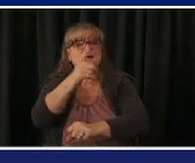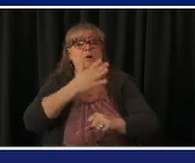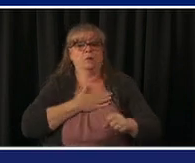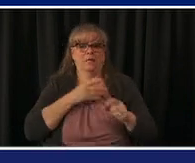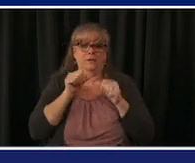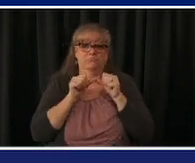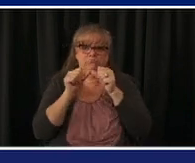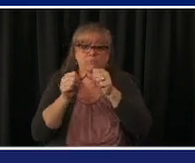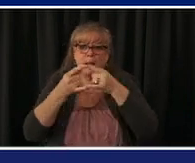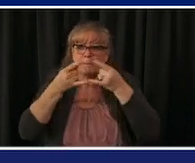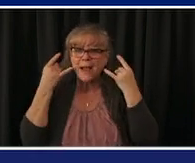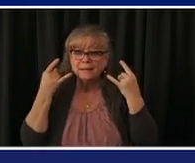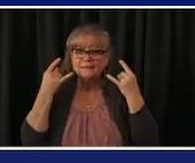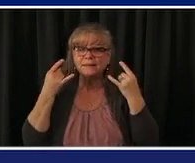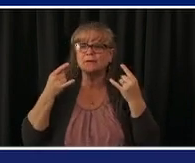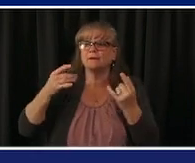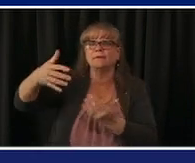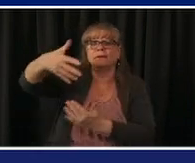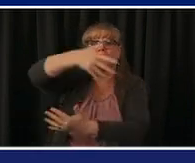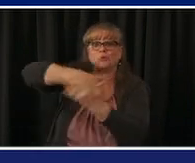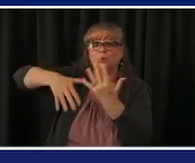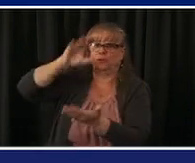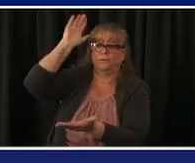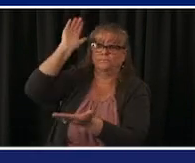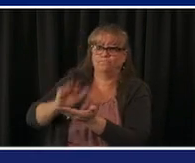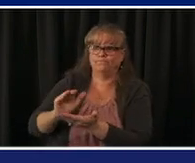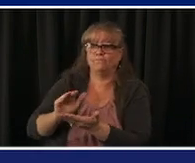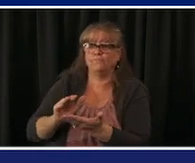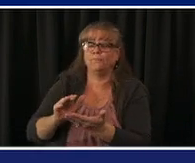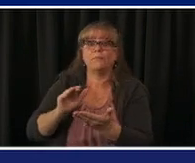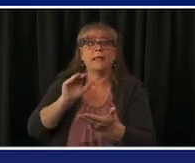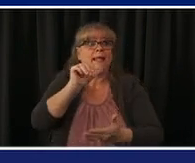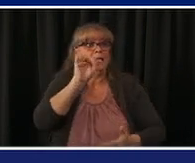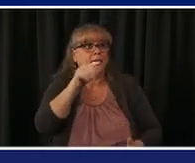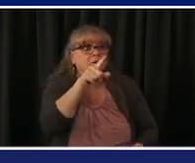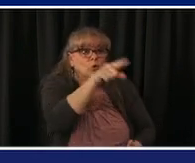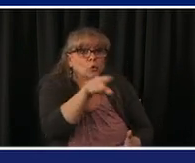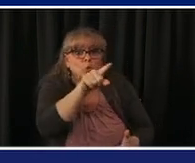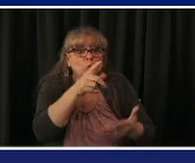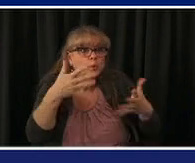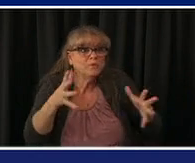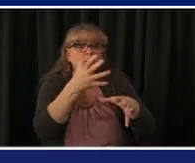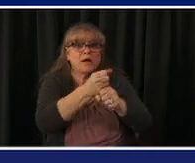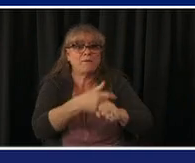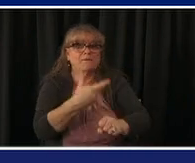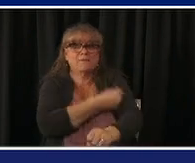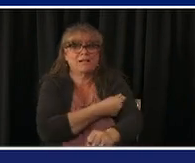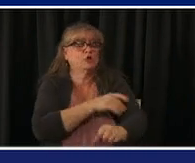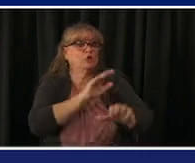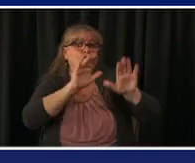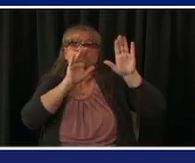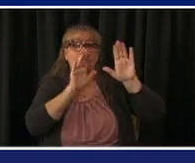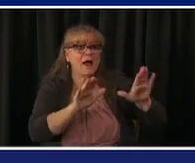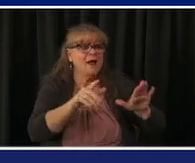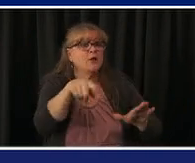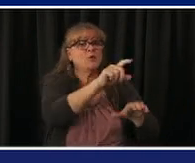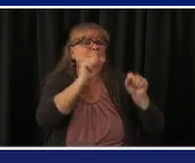vaccinated it's so wonderful to be able to see our especially our older coloradans rejoin uh yeah you